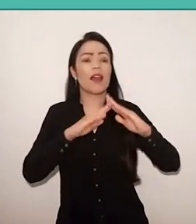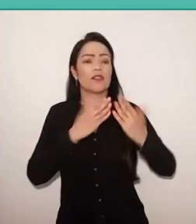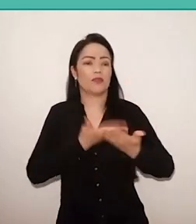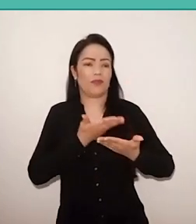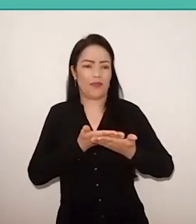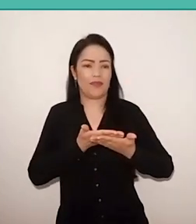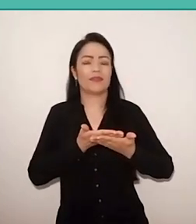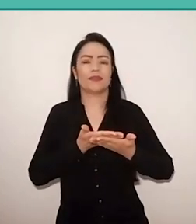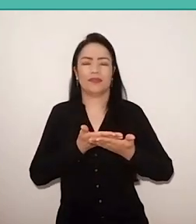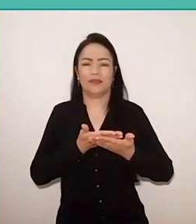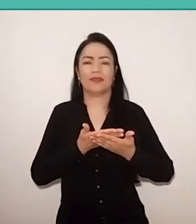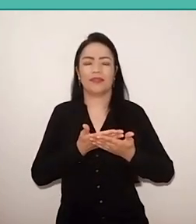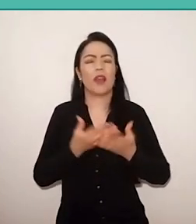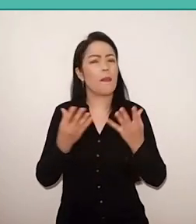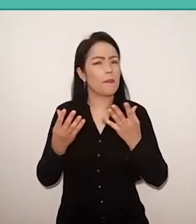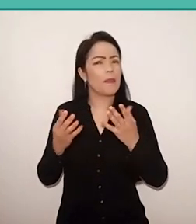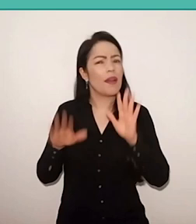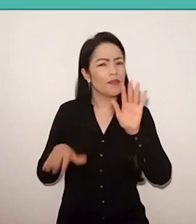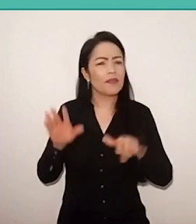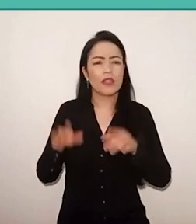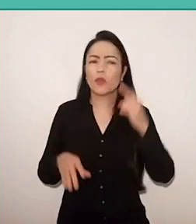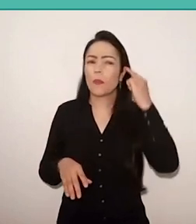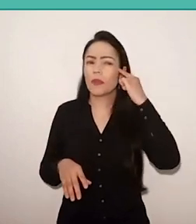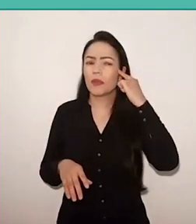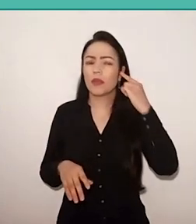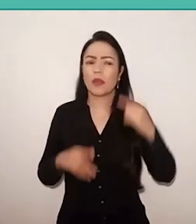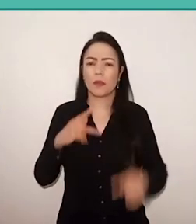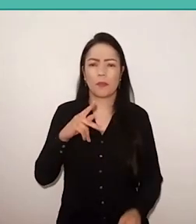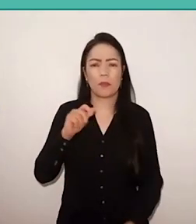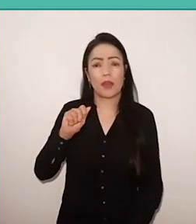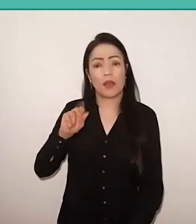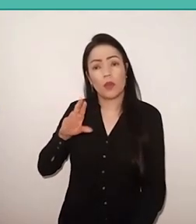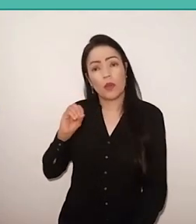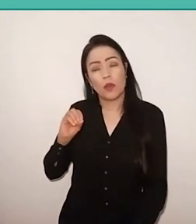Paulo's thinking is confused with the called popular education,